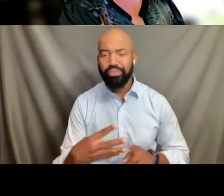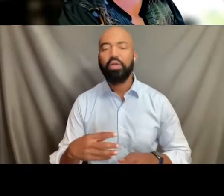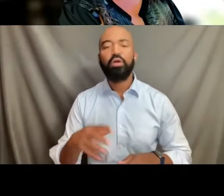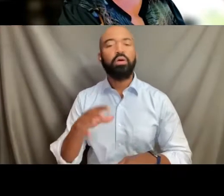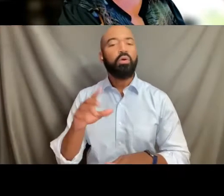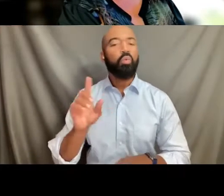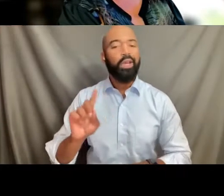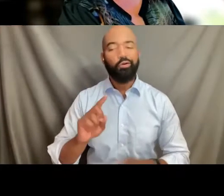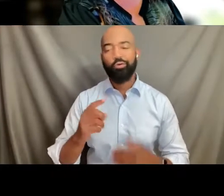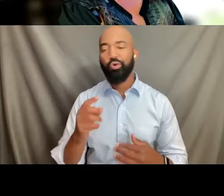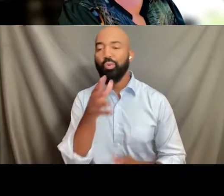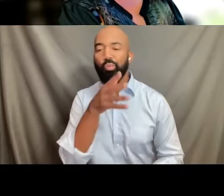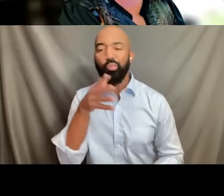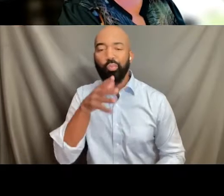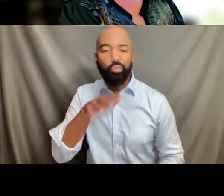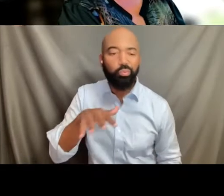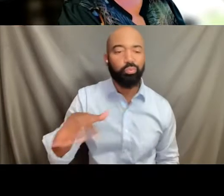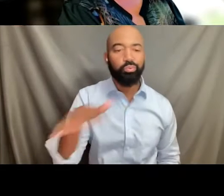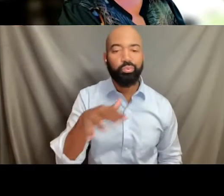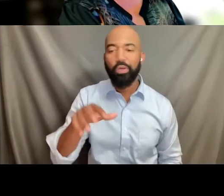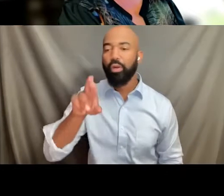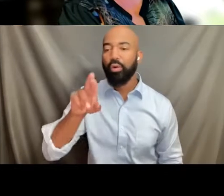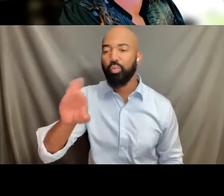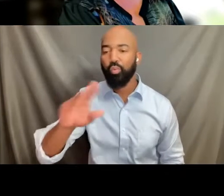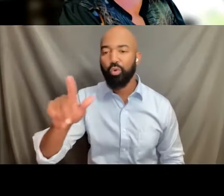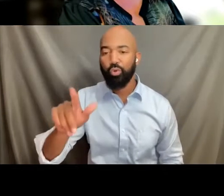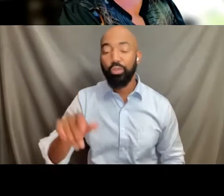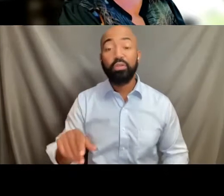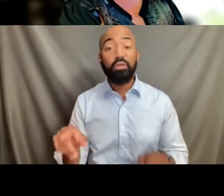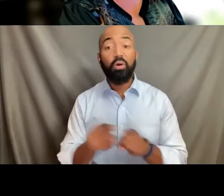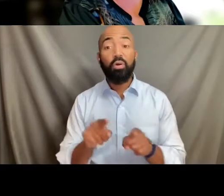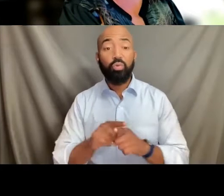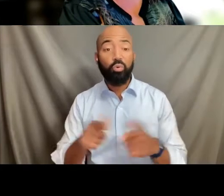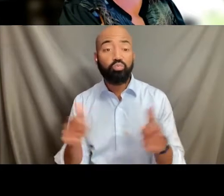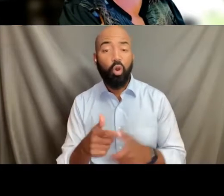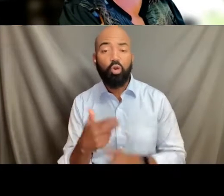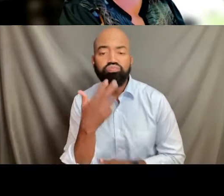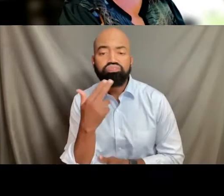and at the smaller cities and towns throughout Wisconsin.